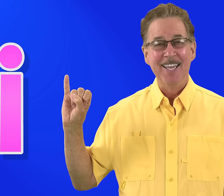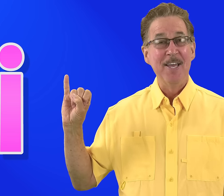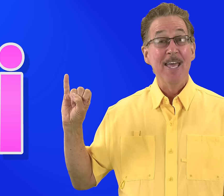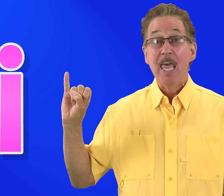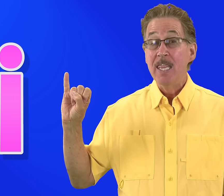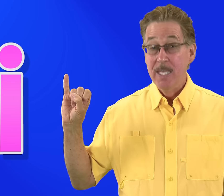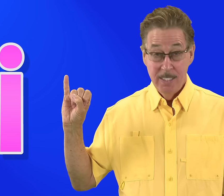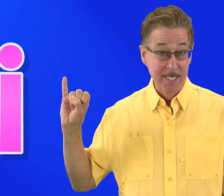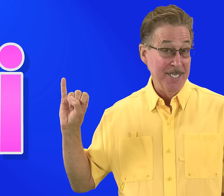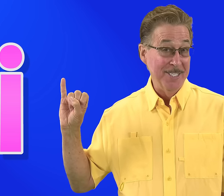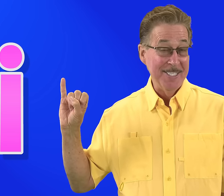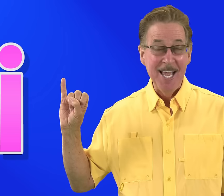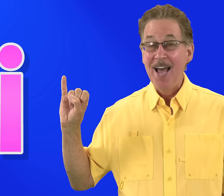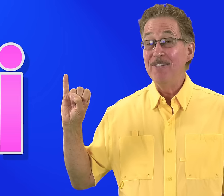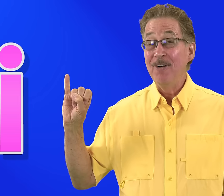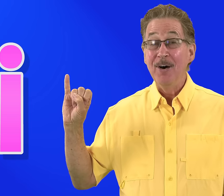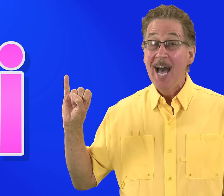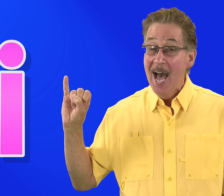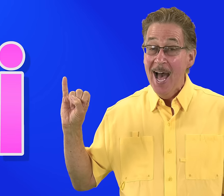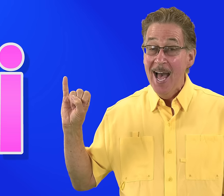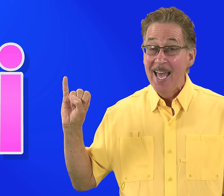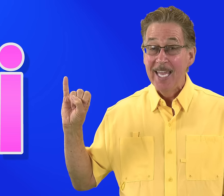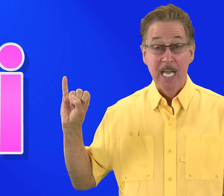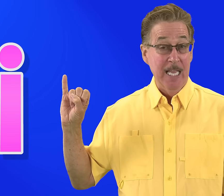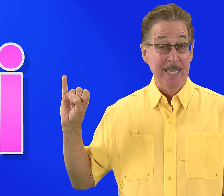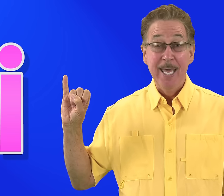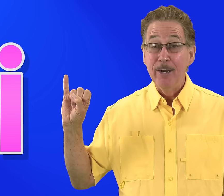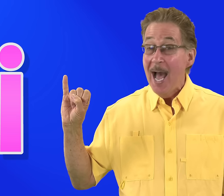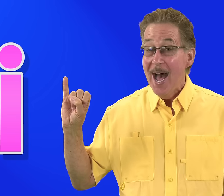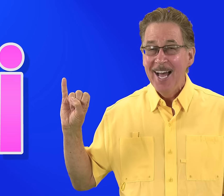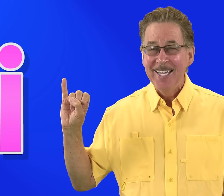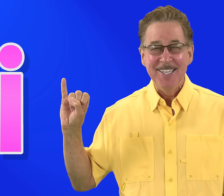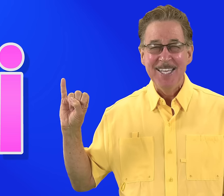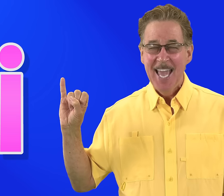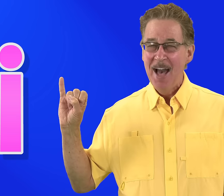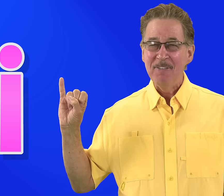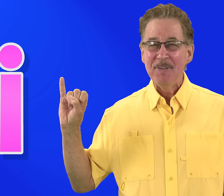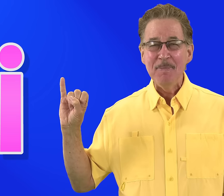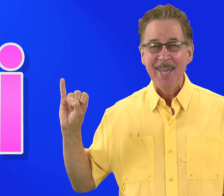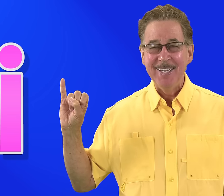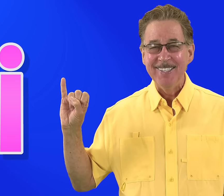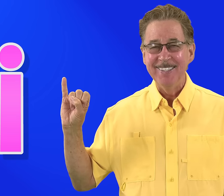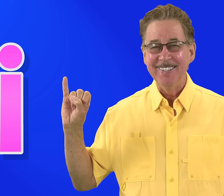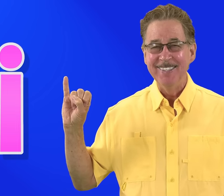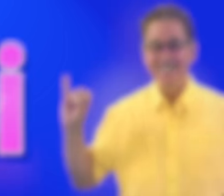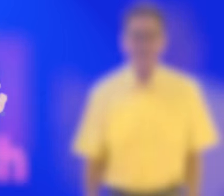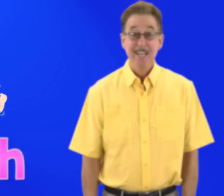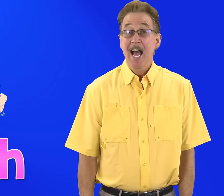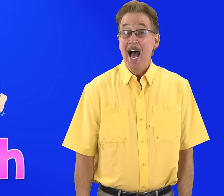This is the sign for I i Letter I i in the alphabet